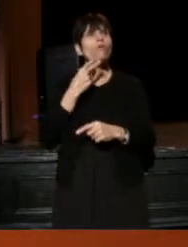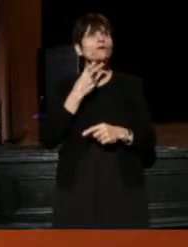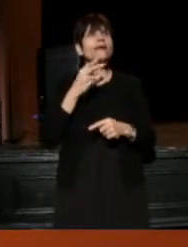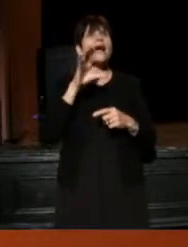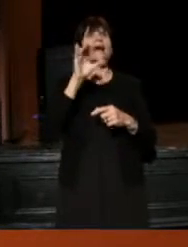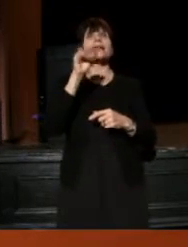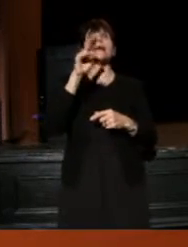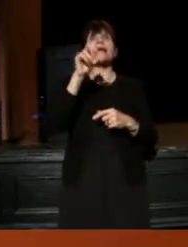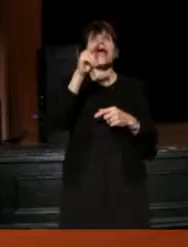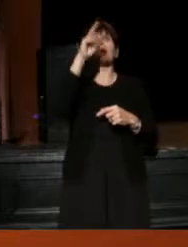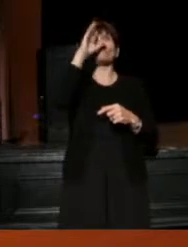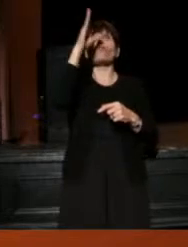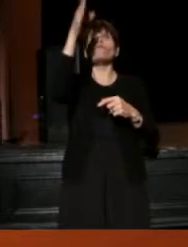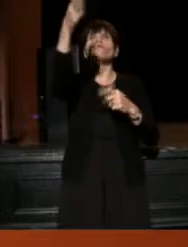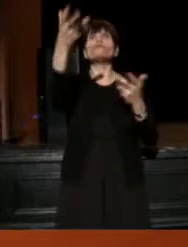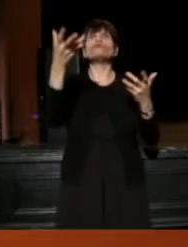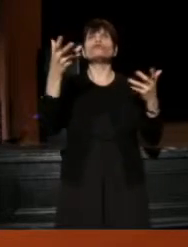for our current generation.